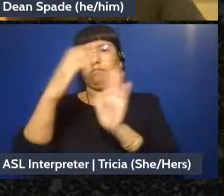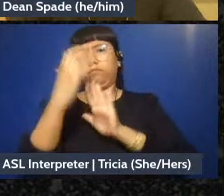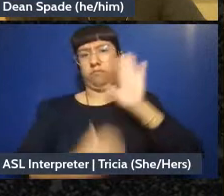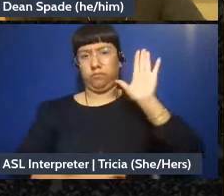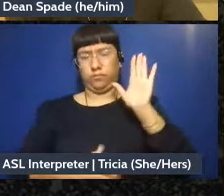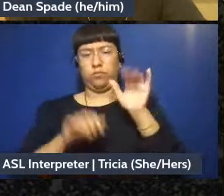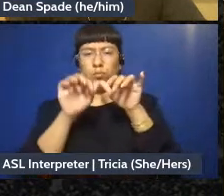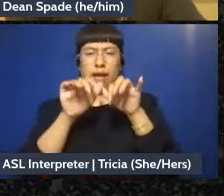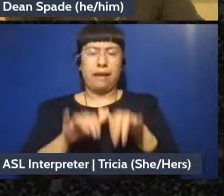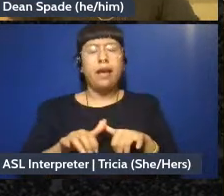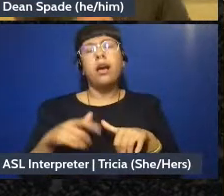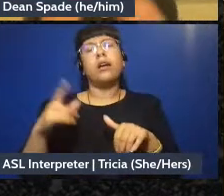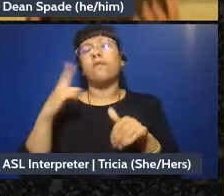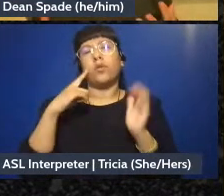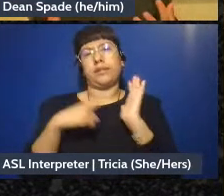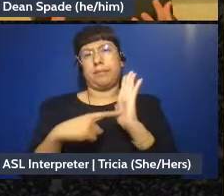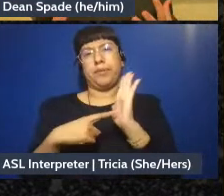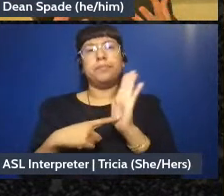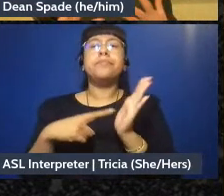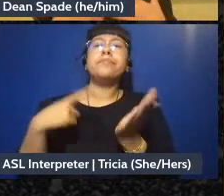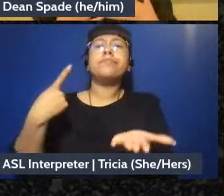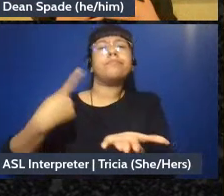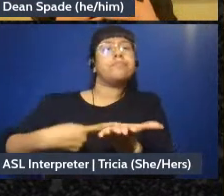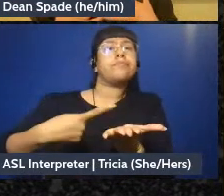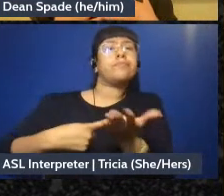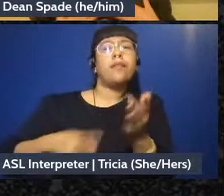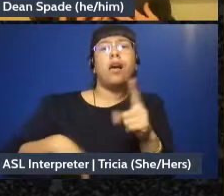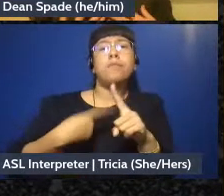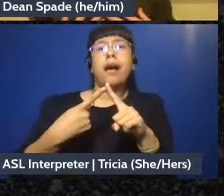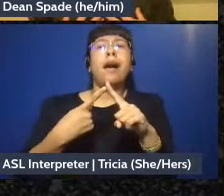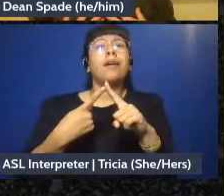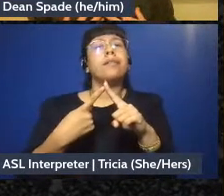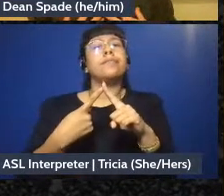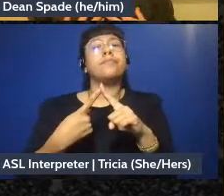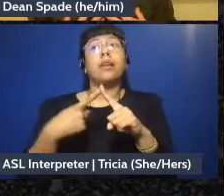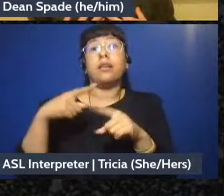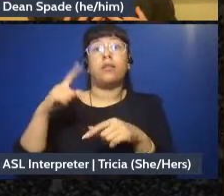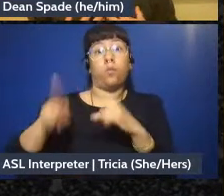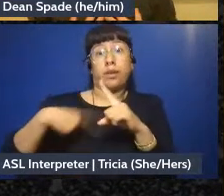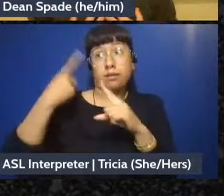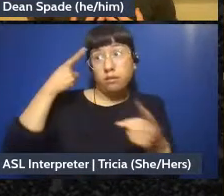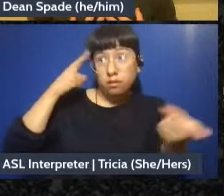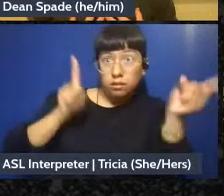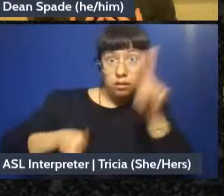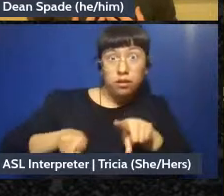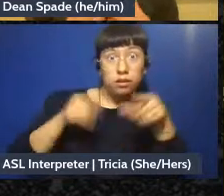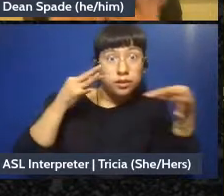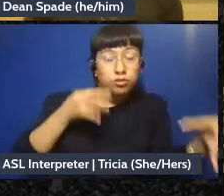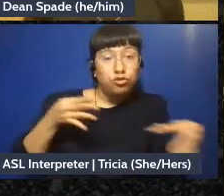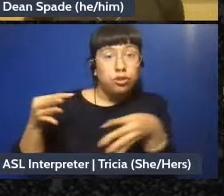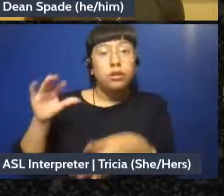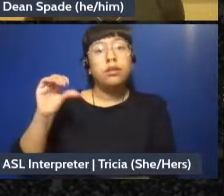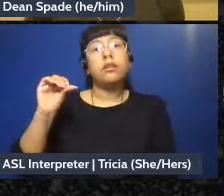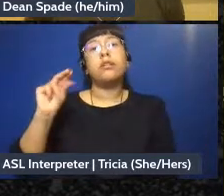you guys an example, we're gonna talk a lot today about the idea that in consensus decision making what we're doing is we're bringing proposals to our group.